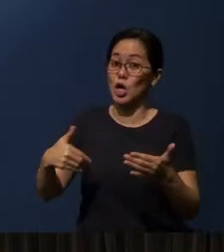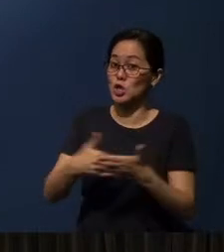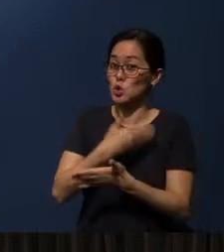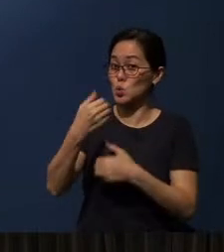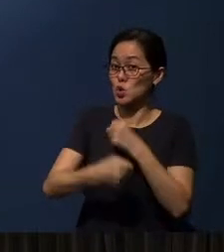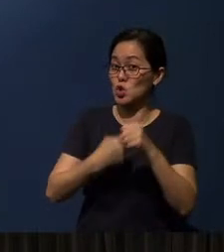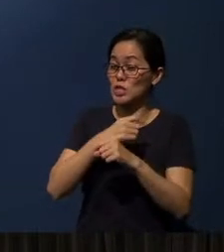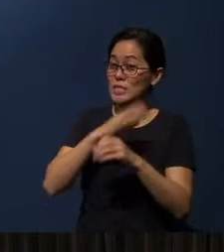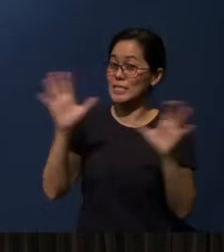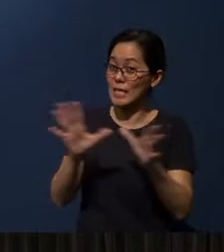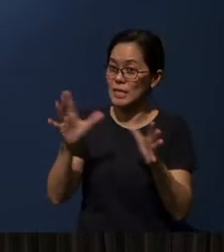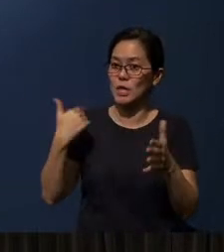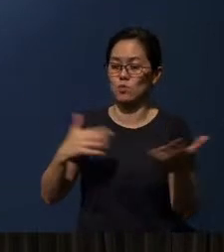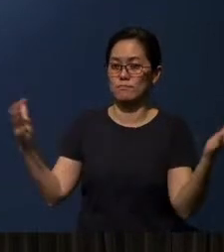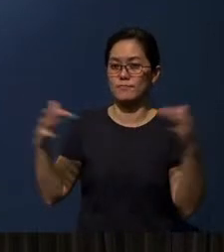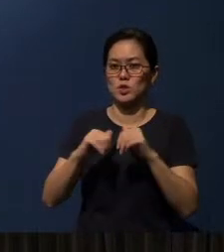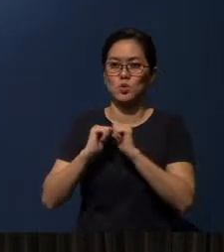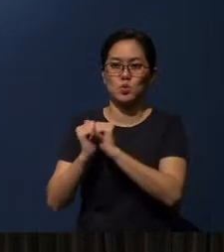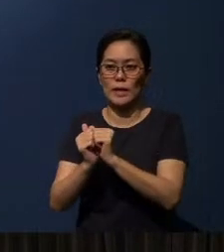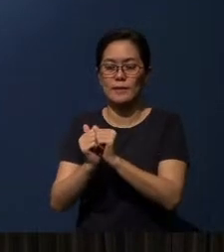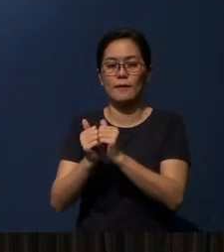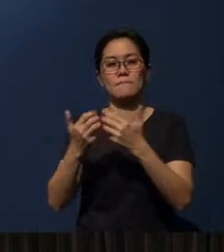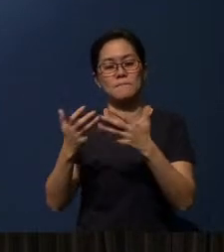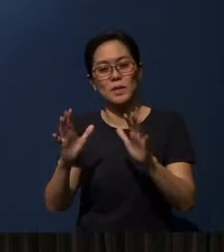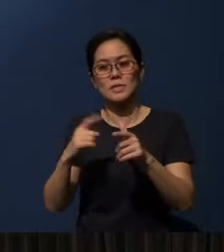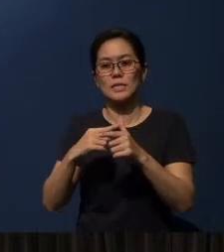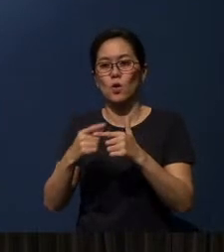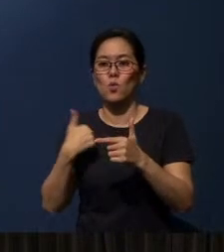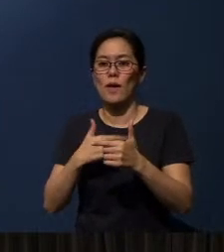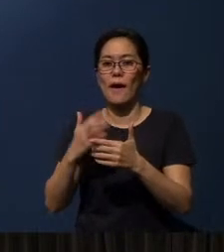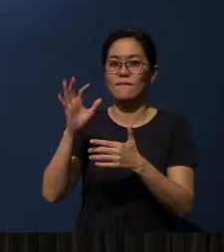together, we'll have a series of 9 sermons of Mark,